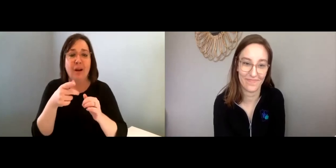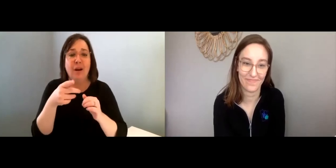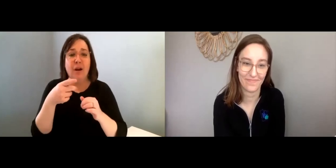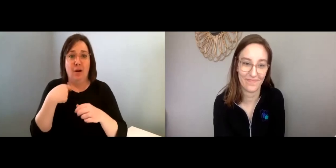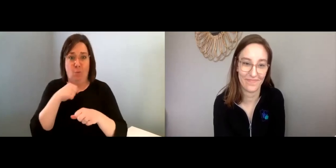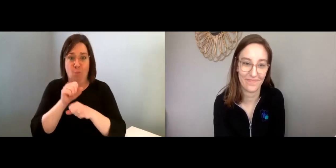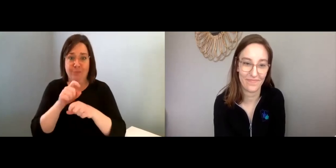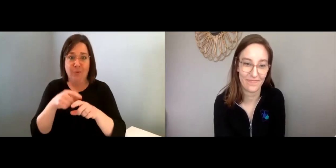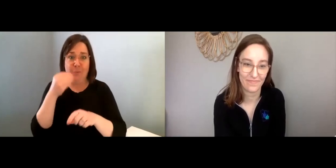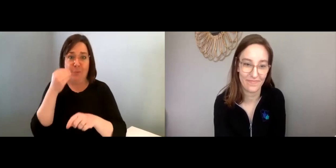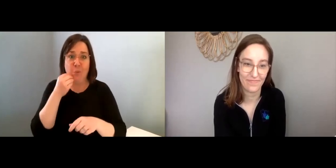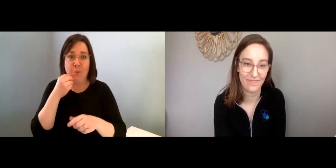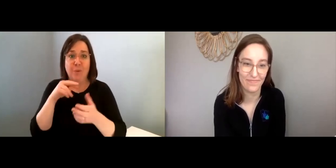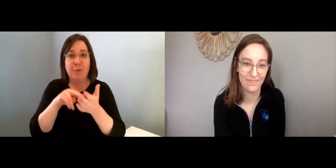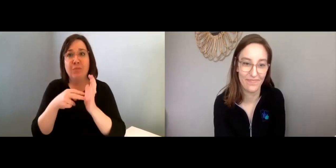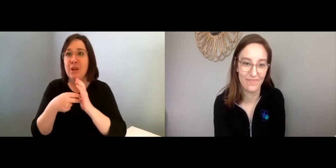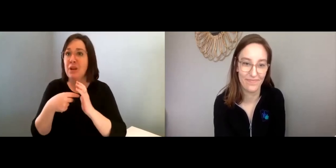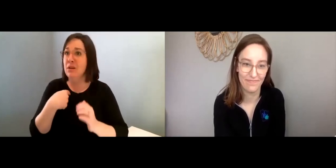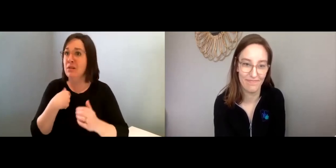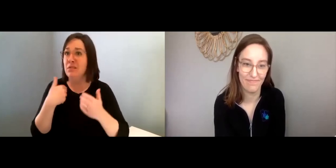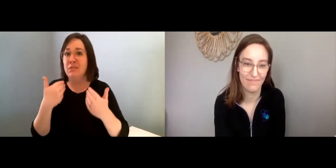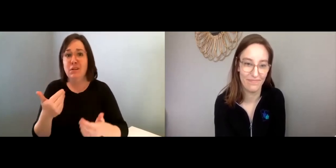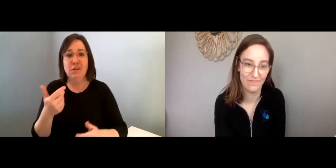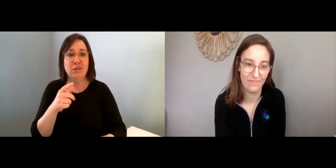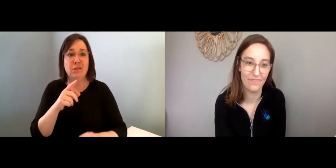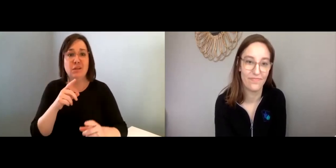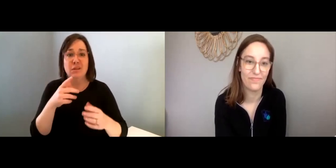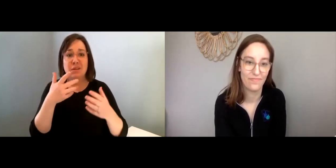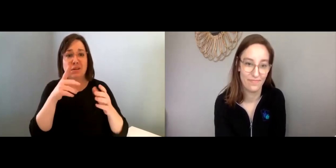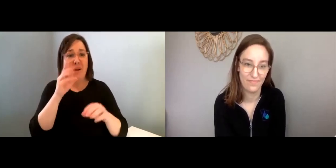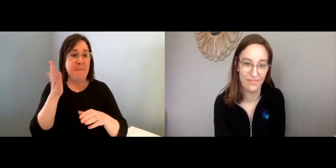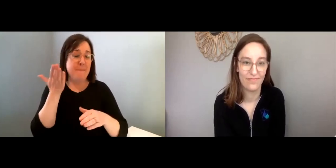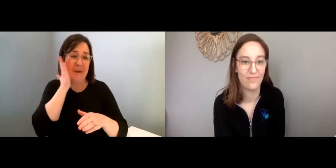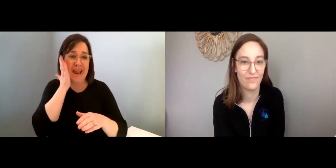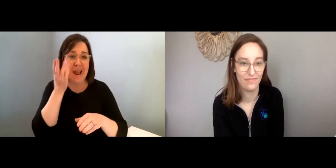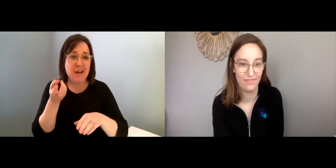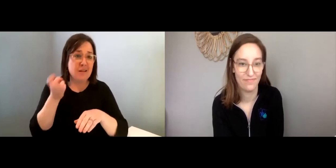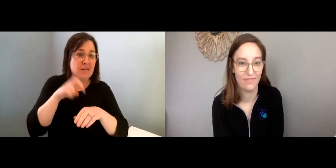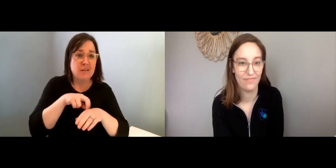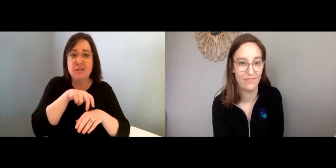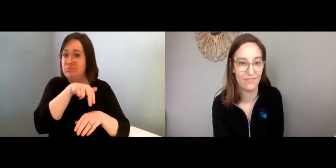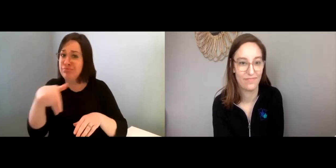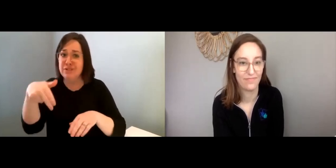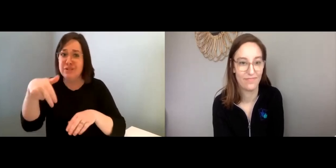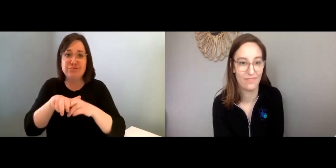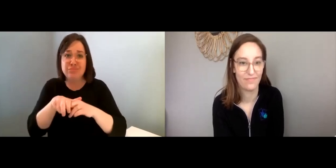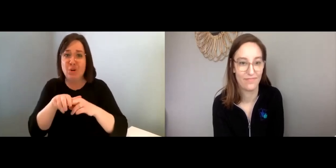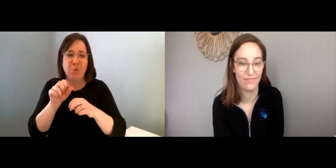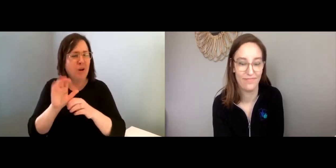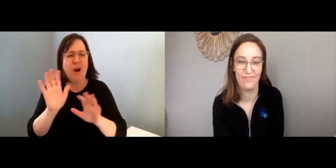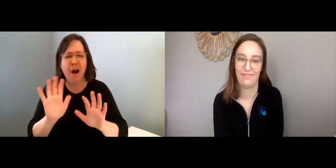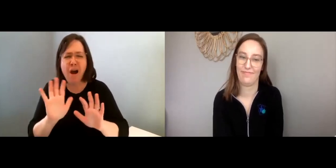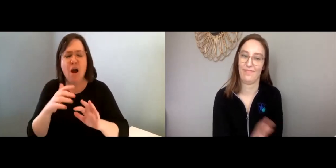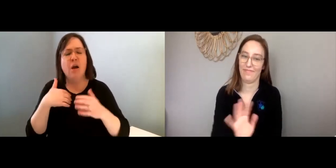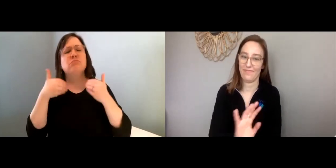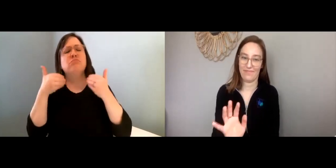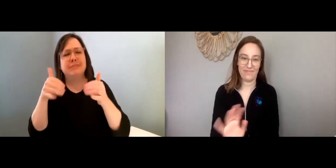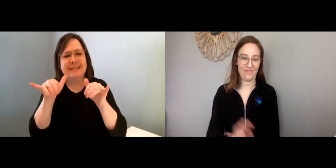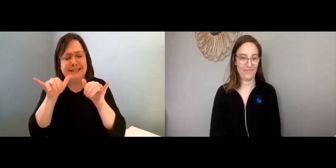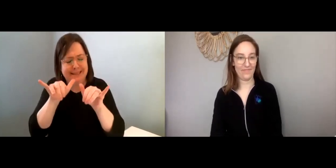One example is if you’re working from home, you might think, “Wow, I’ll just like get out of bed and just go straight to work.”